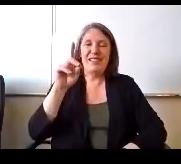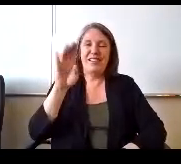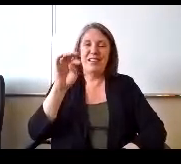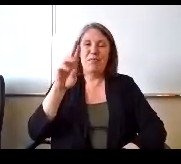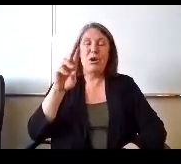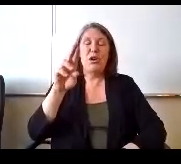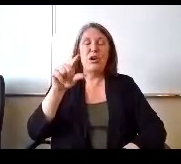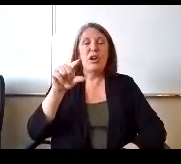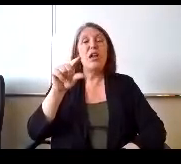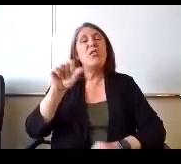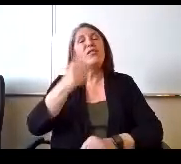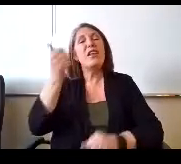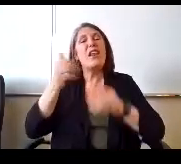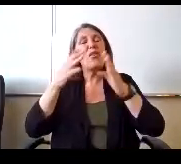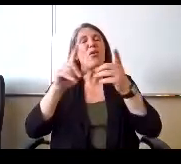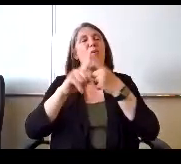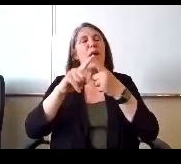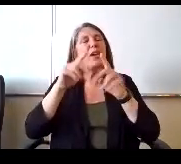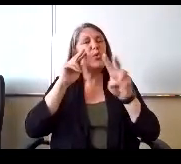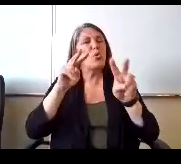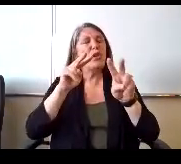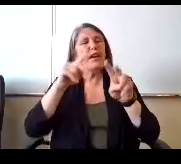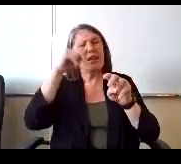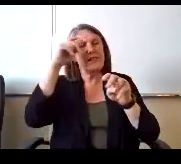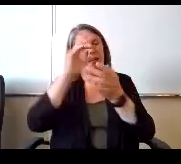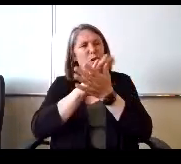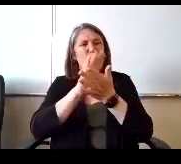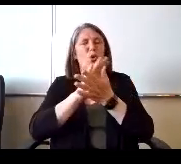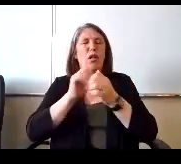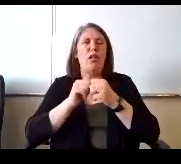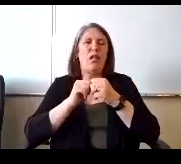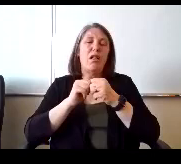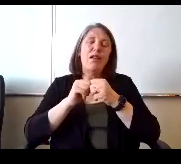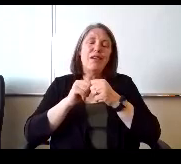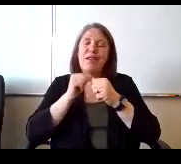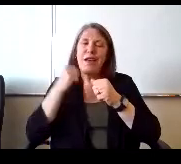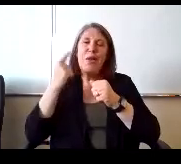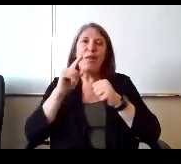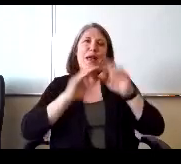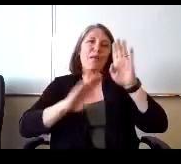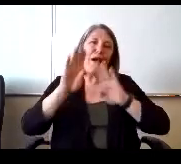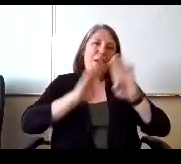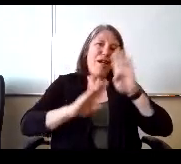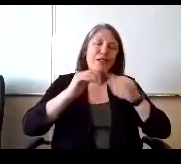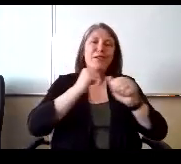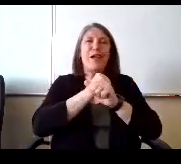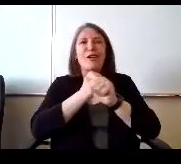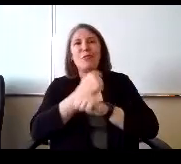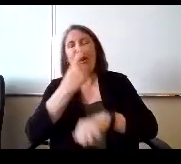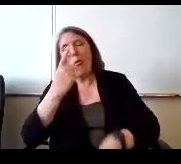way to look at summer school sites. Classic biology, algebra one at summer,